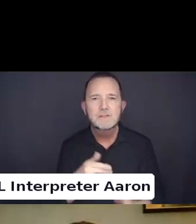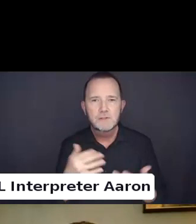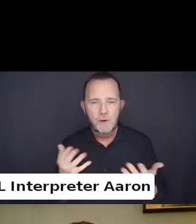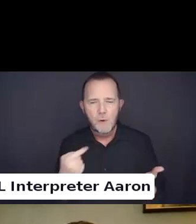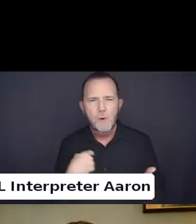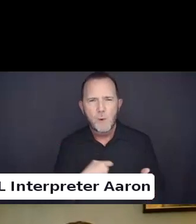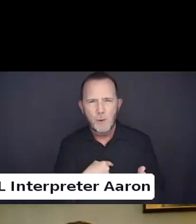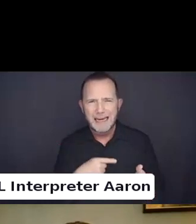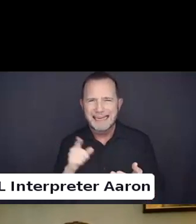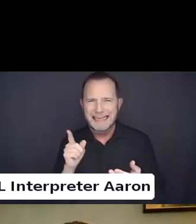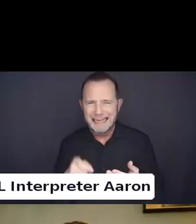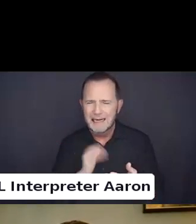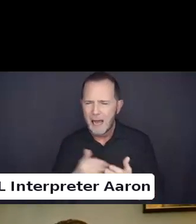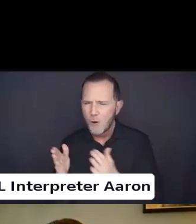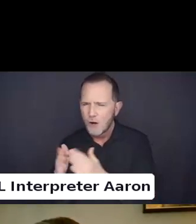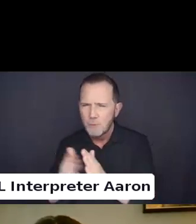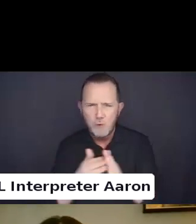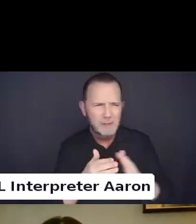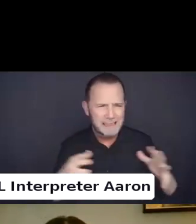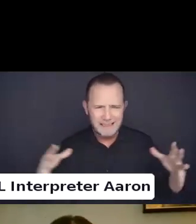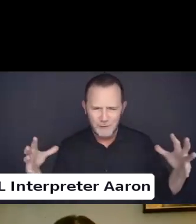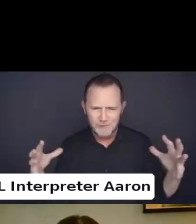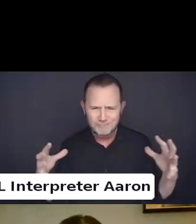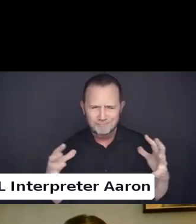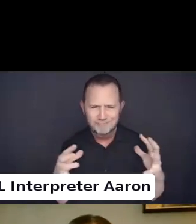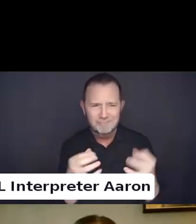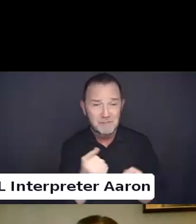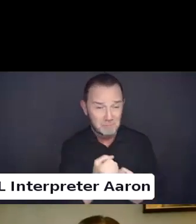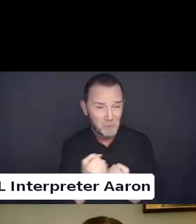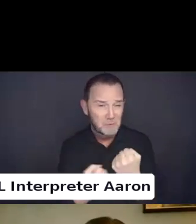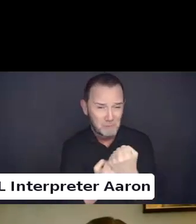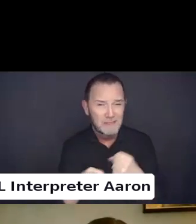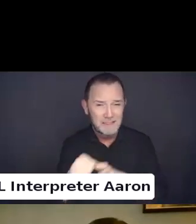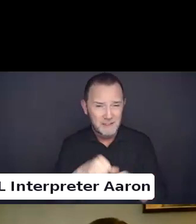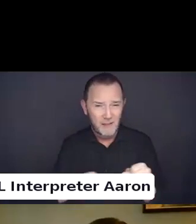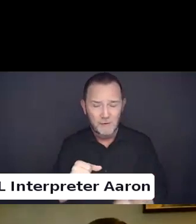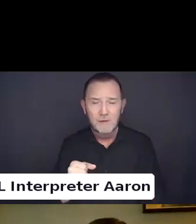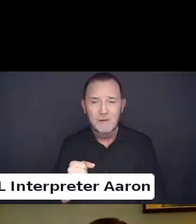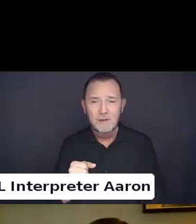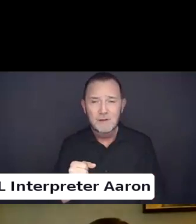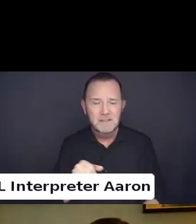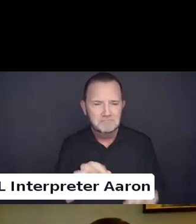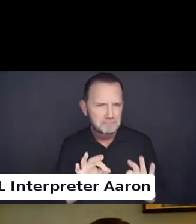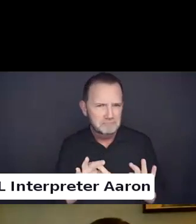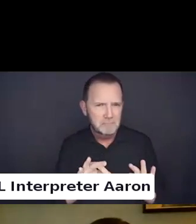Are there any particular examples or ideas that you all would like to share for those